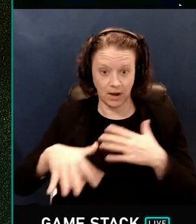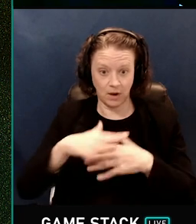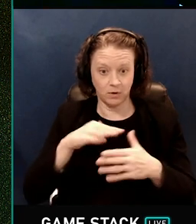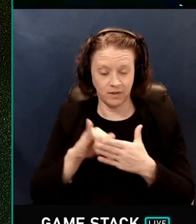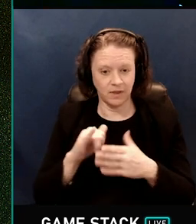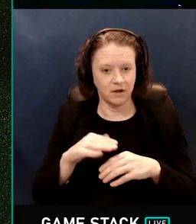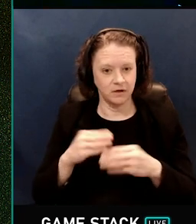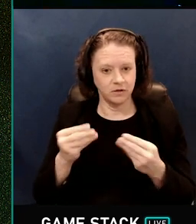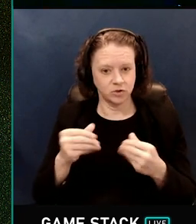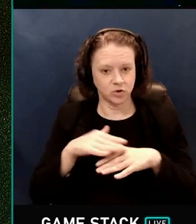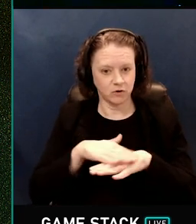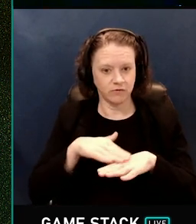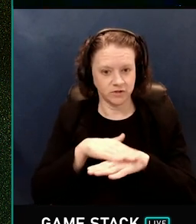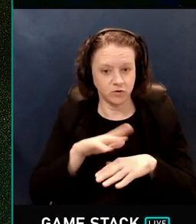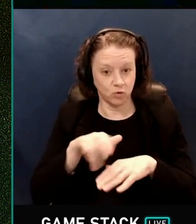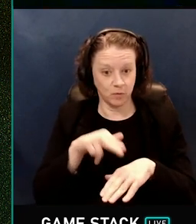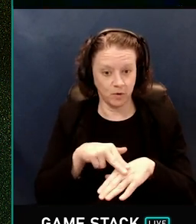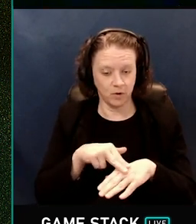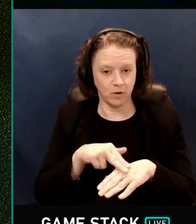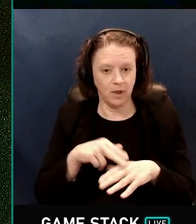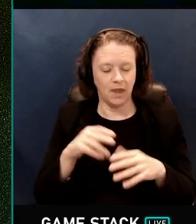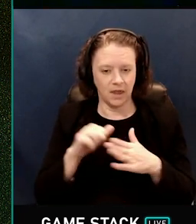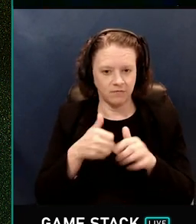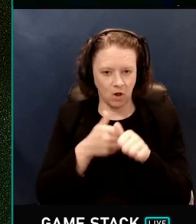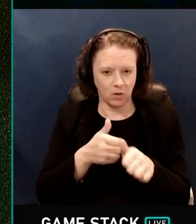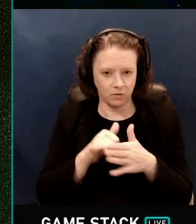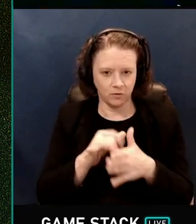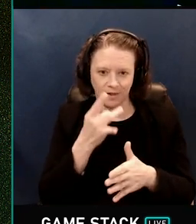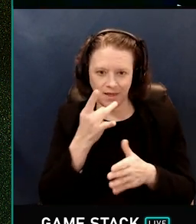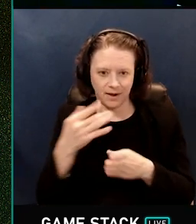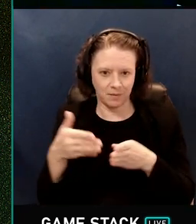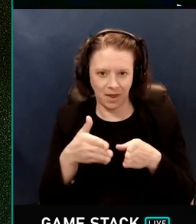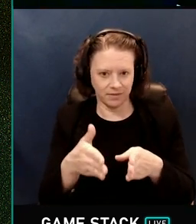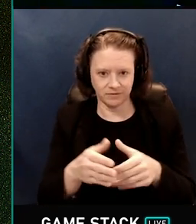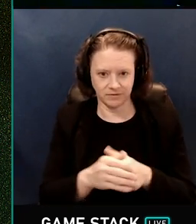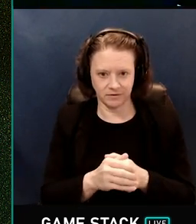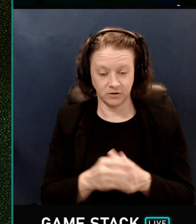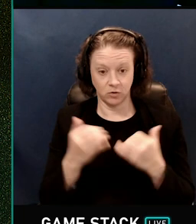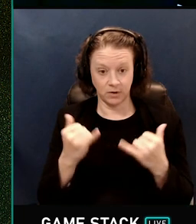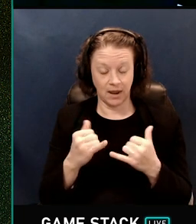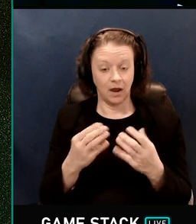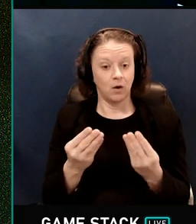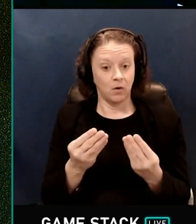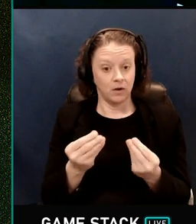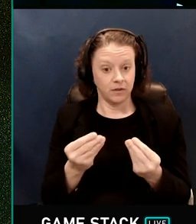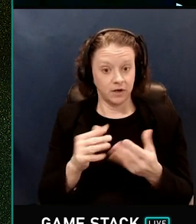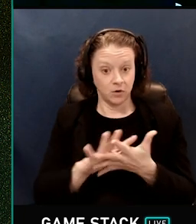in the final lighting path. So this has the significant advantage that the denoiser now